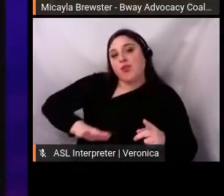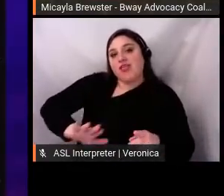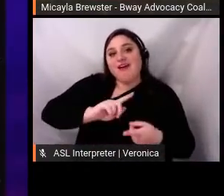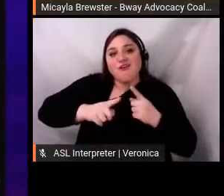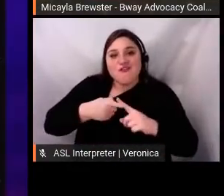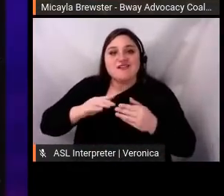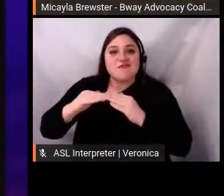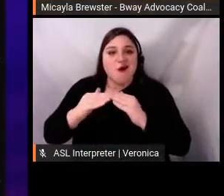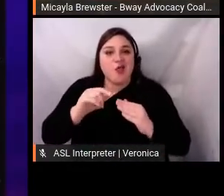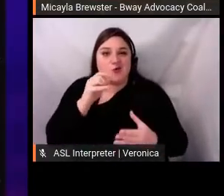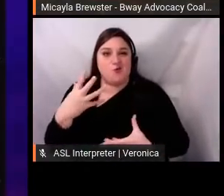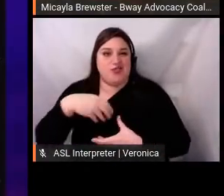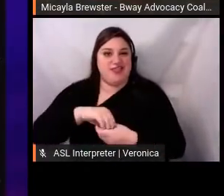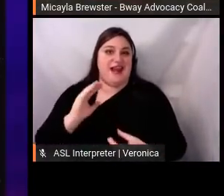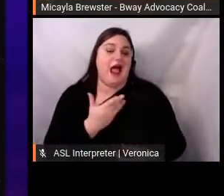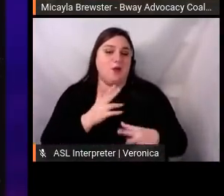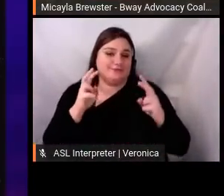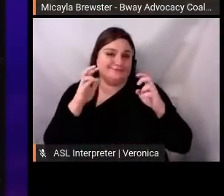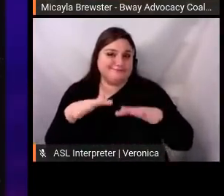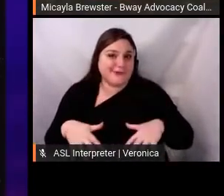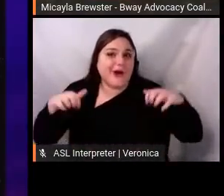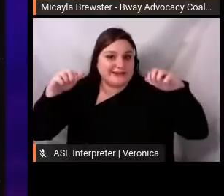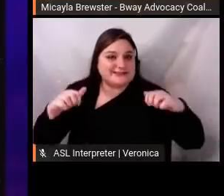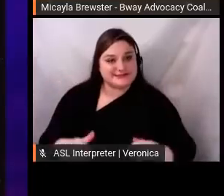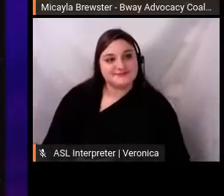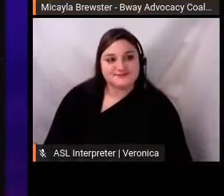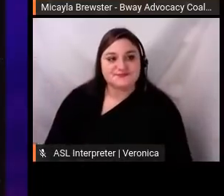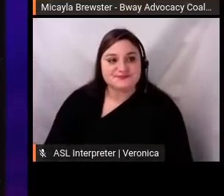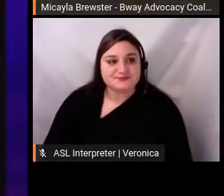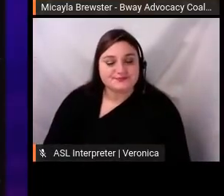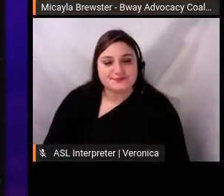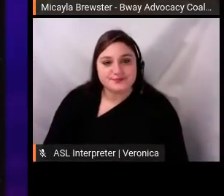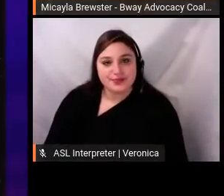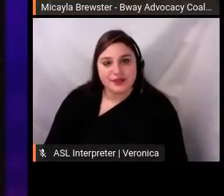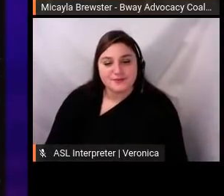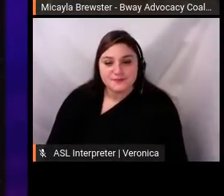We also wanted to make sure that people had a way to connect with us,